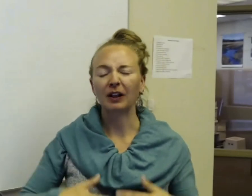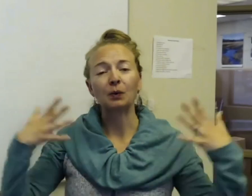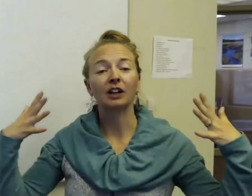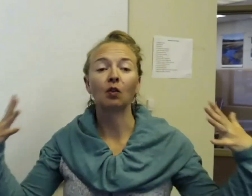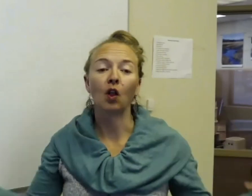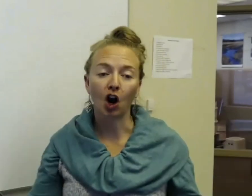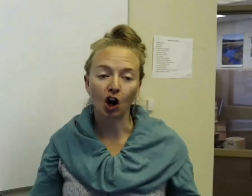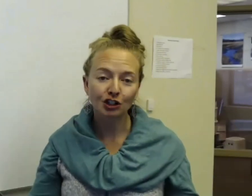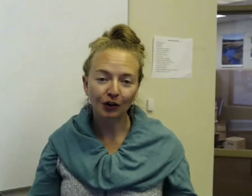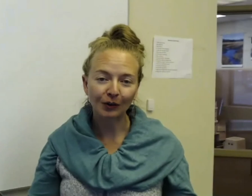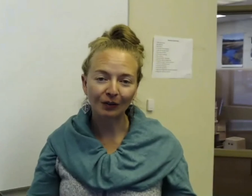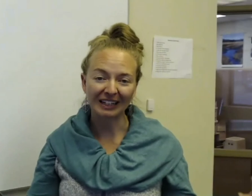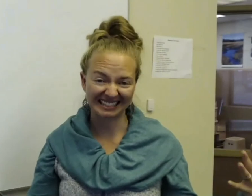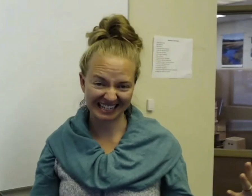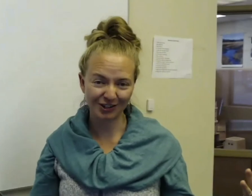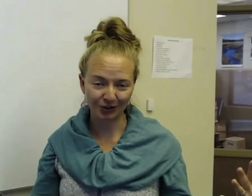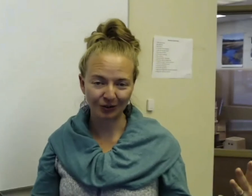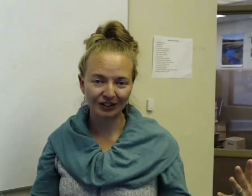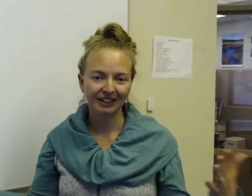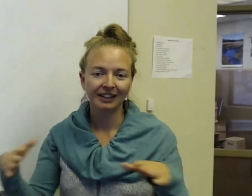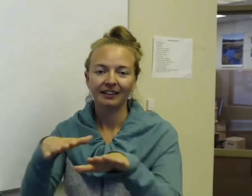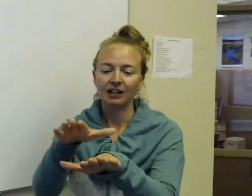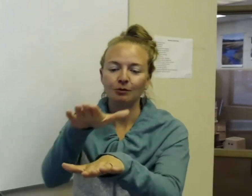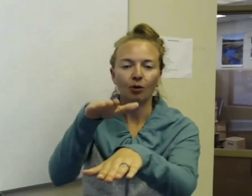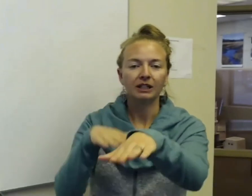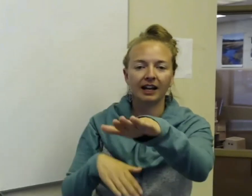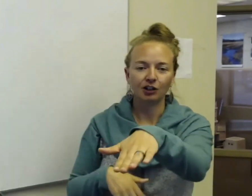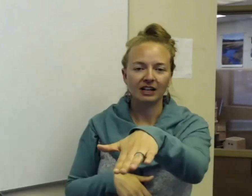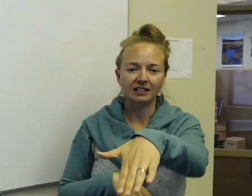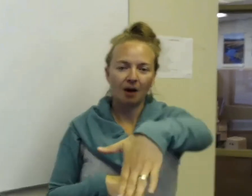a really large turtle, like a sea turtle, then you normally take your left dominant